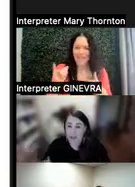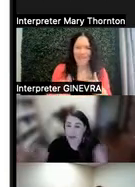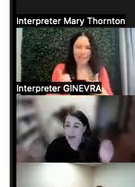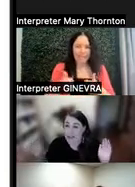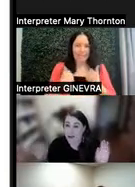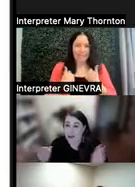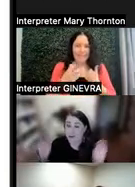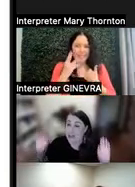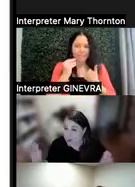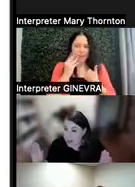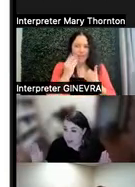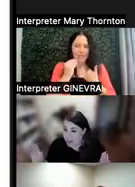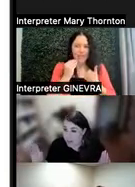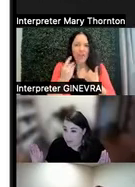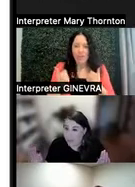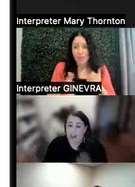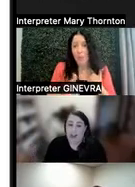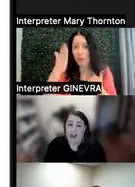have to know that we don't know.